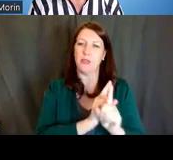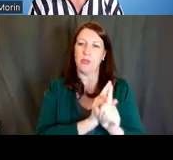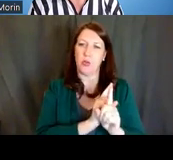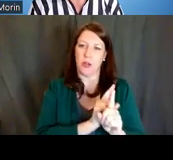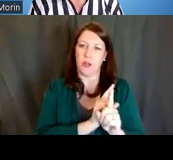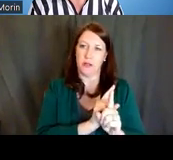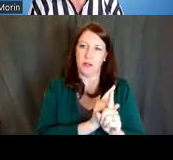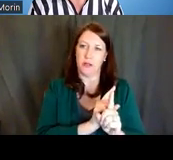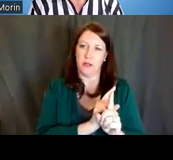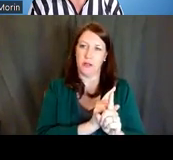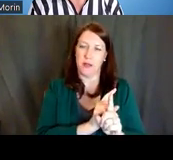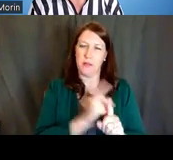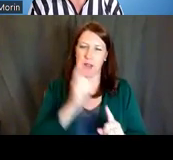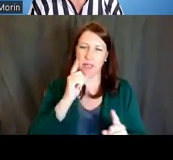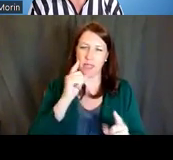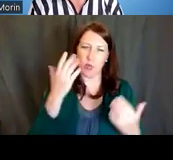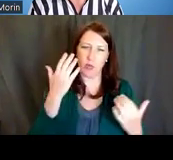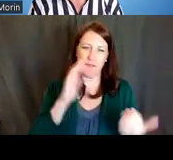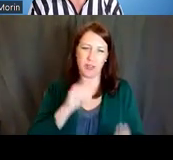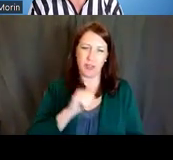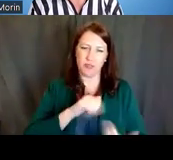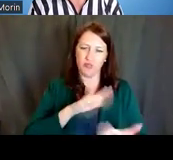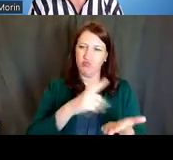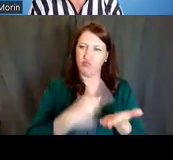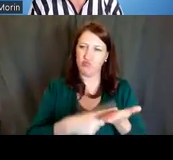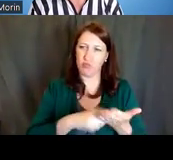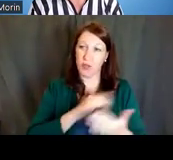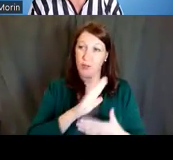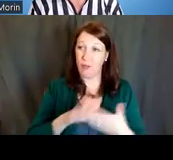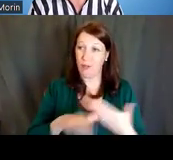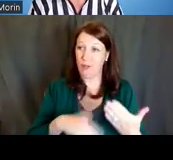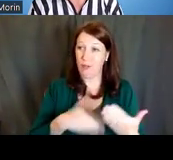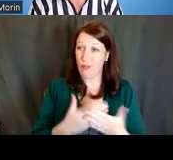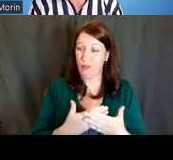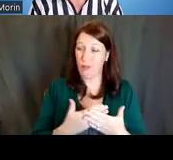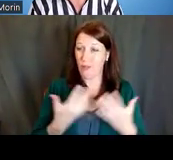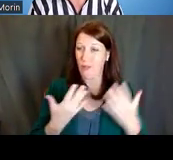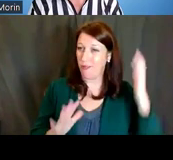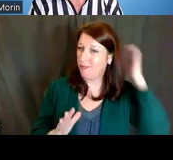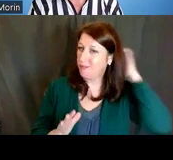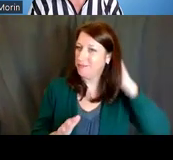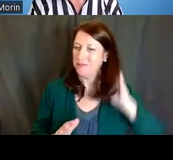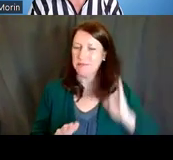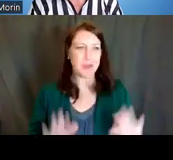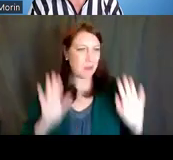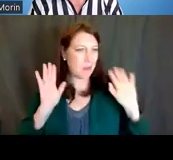but I think we've addressed those. Rosalina Bray: Well, that's wonderful,